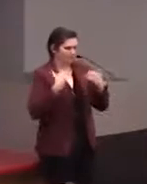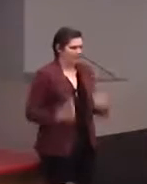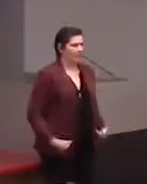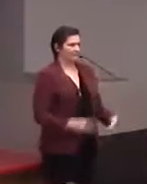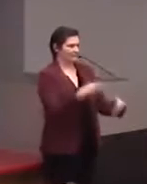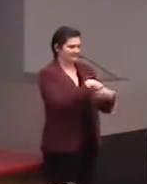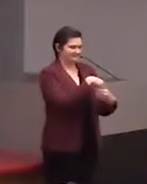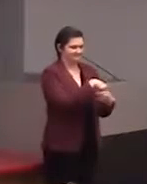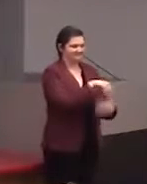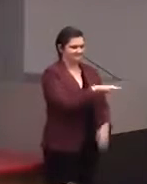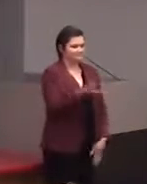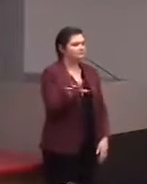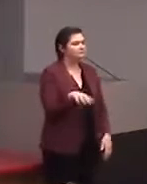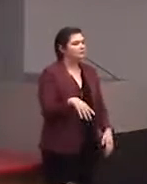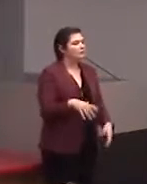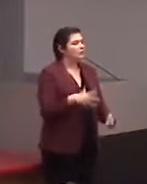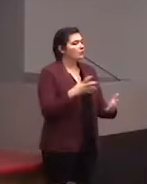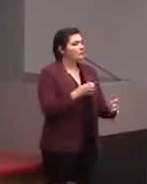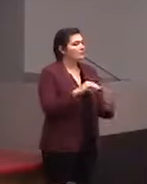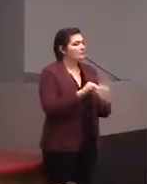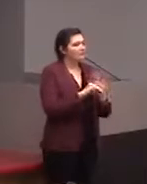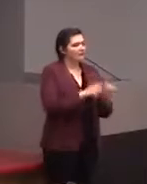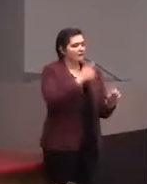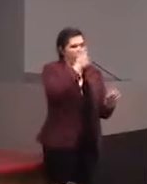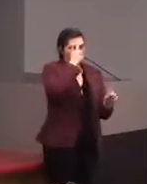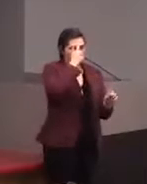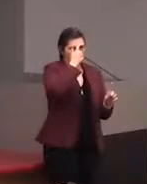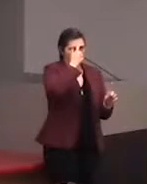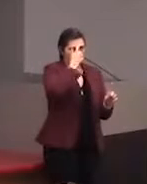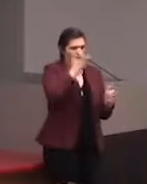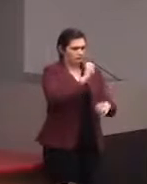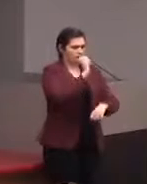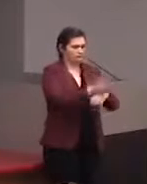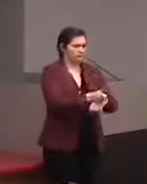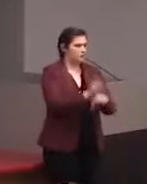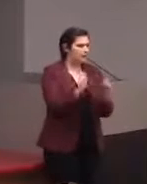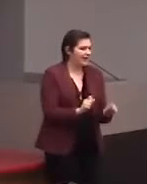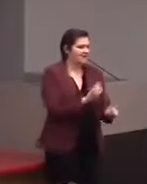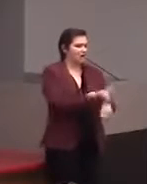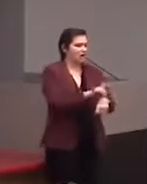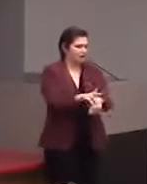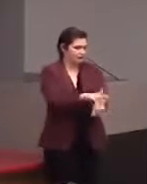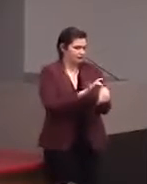was a model of the brain that you could touch. So we are making one for them